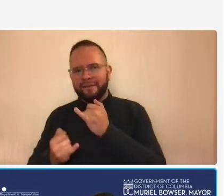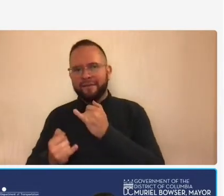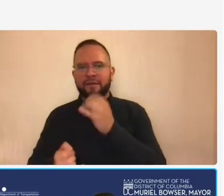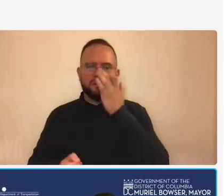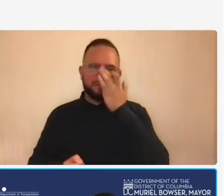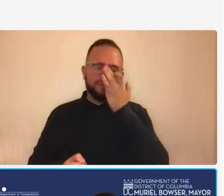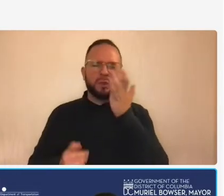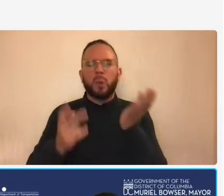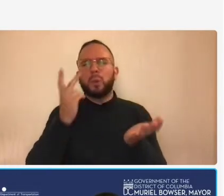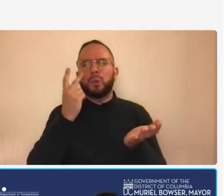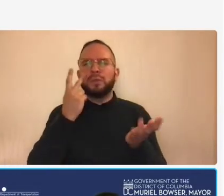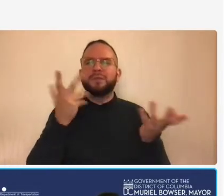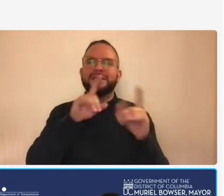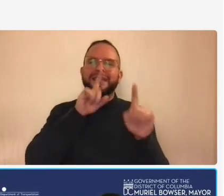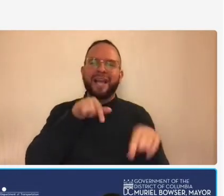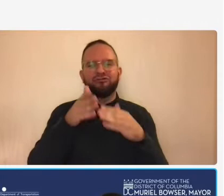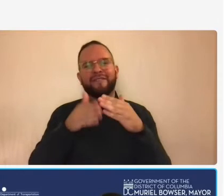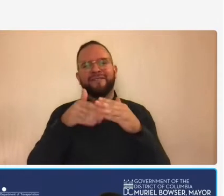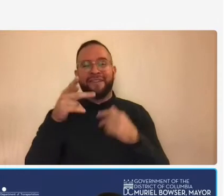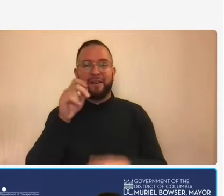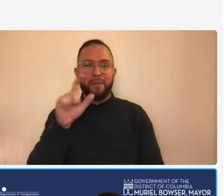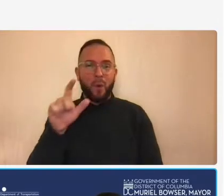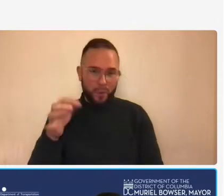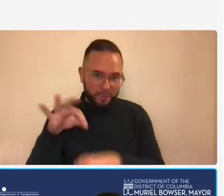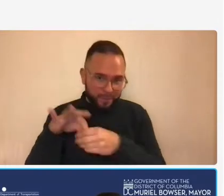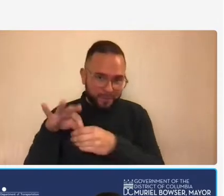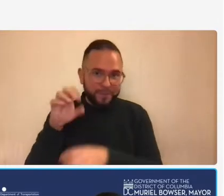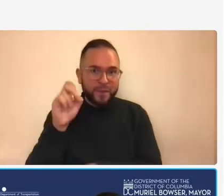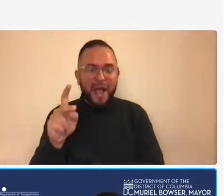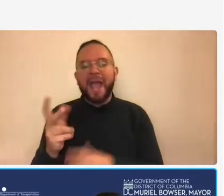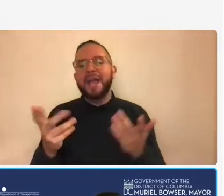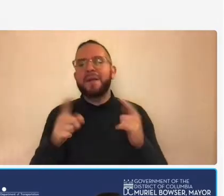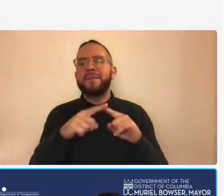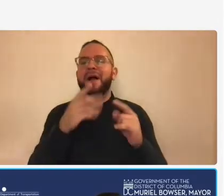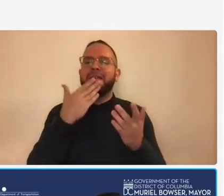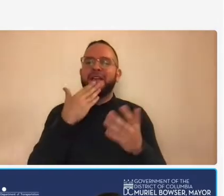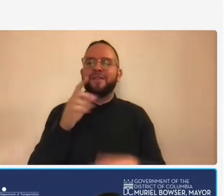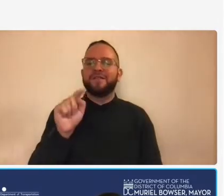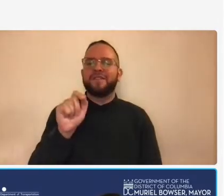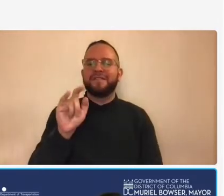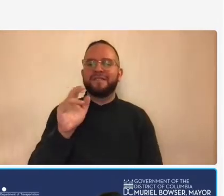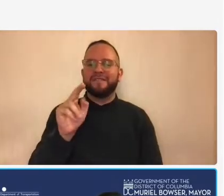the answers are at the end of the poll so thank you so much um uh tatiana and molly for launching